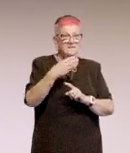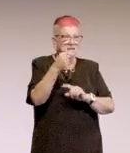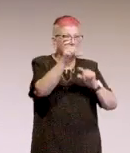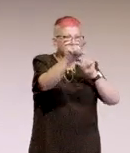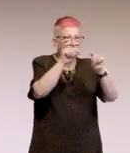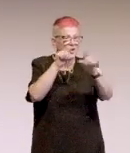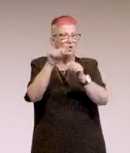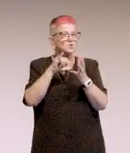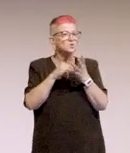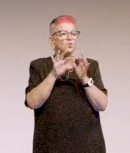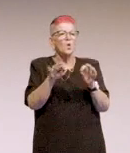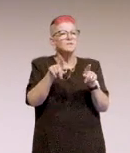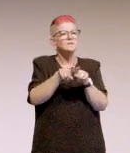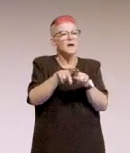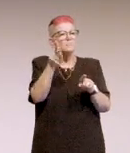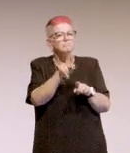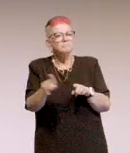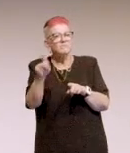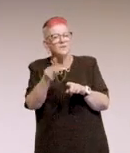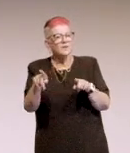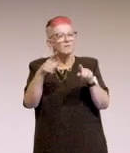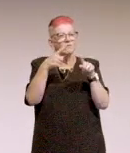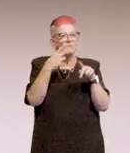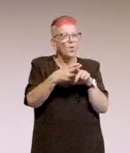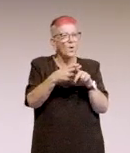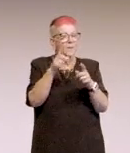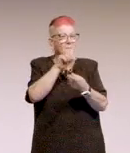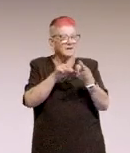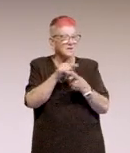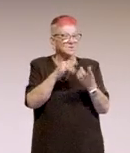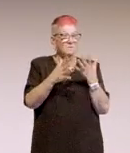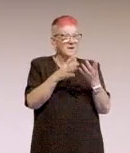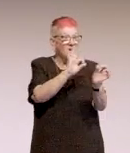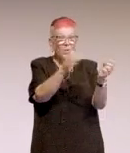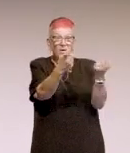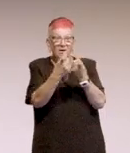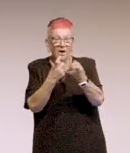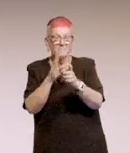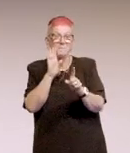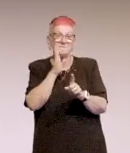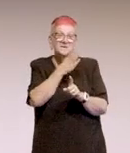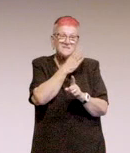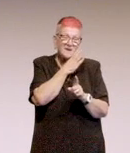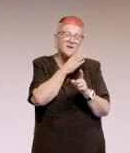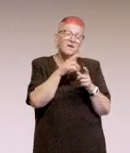to all the meetings, so they're missing learnings. Which is OK, it's just something, as I said, we're in our infancy,